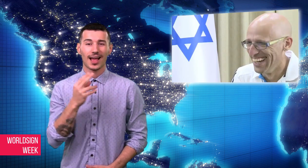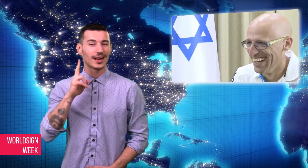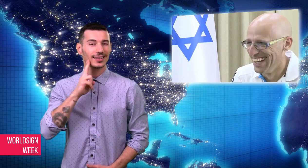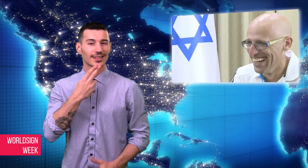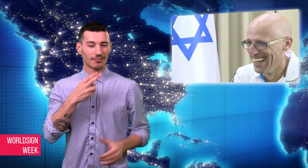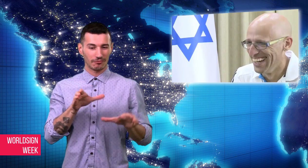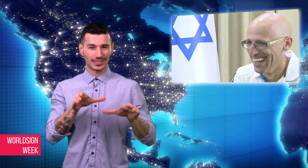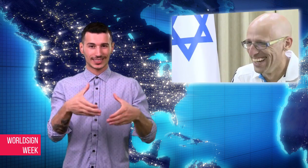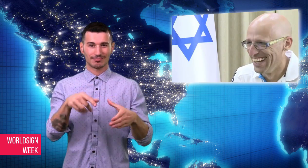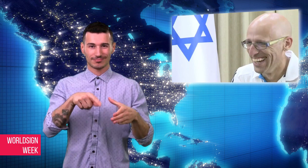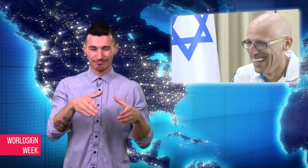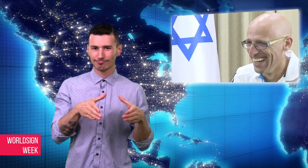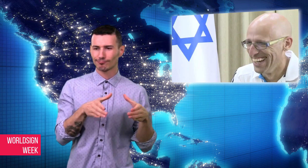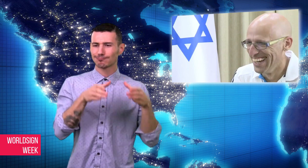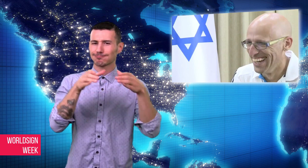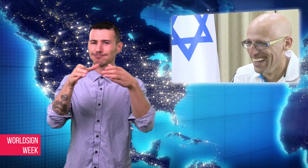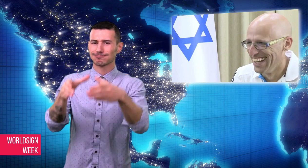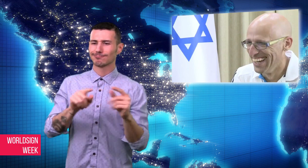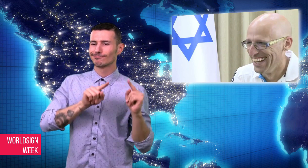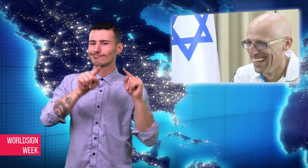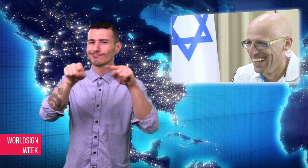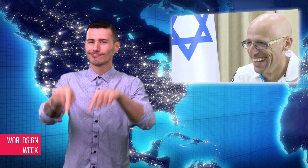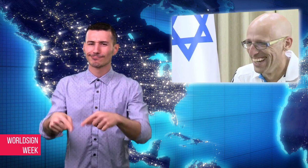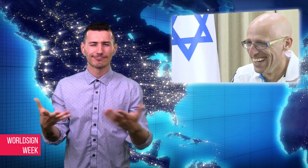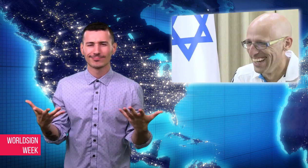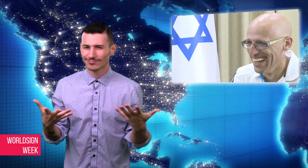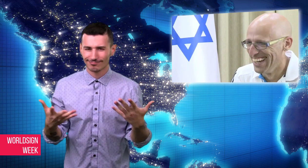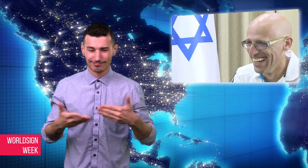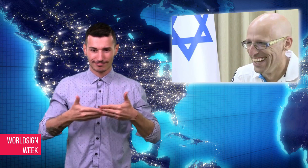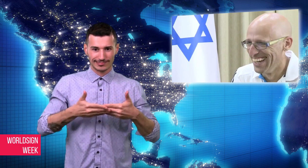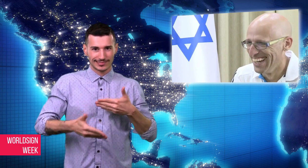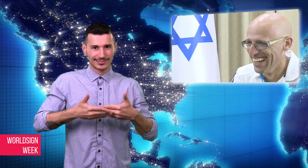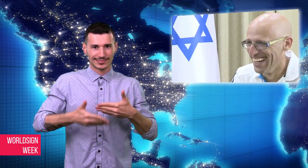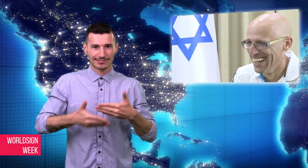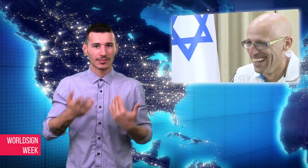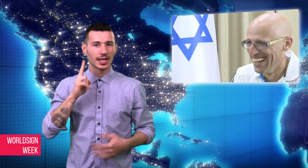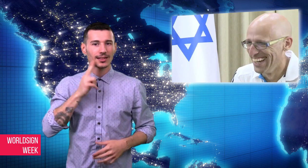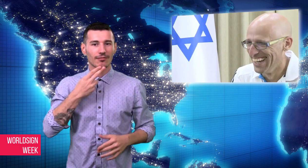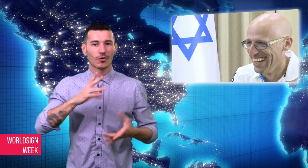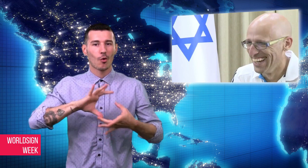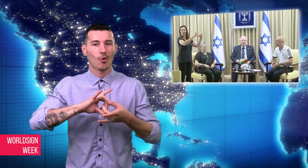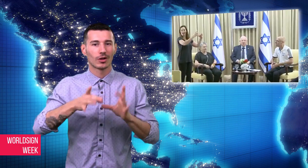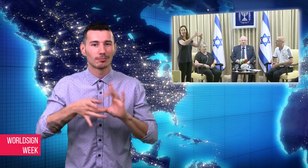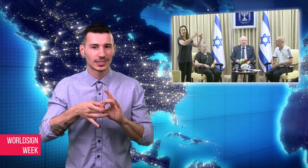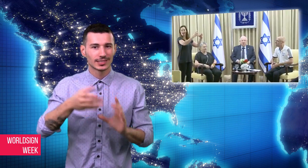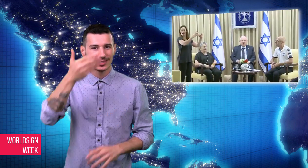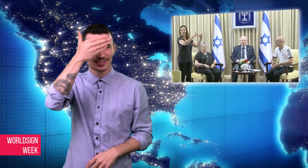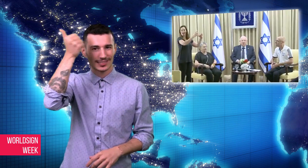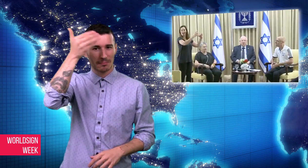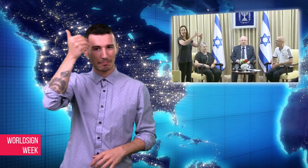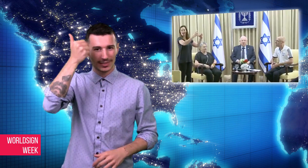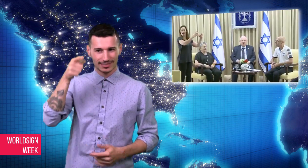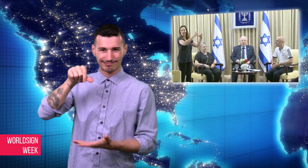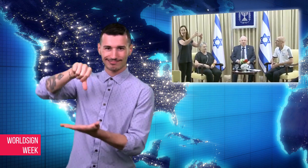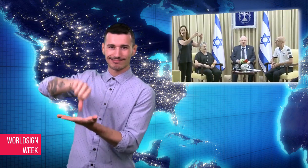The Israeli teams will be participating in the Deaflympics Summer Games in